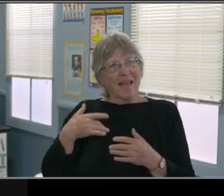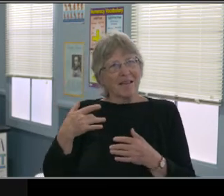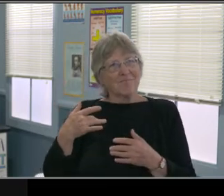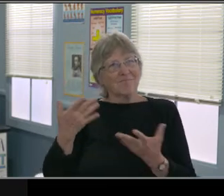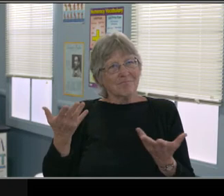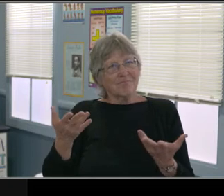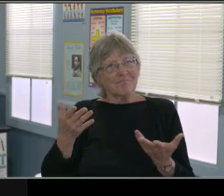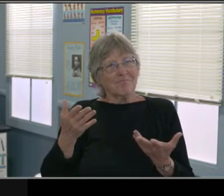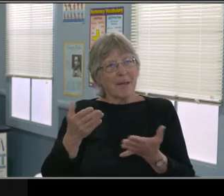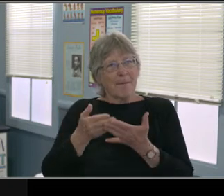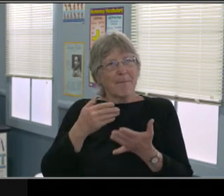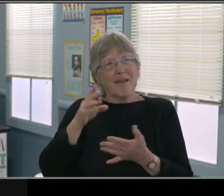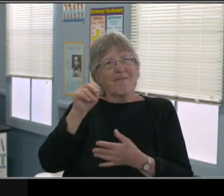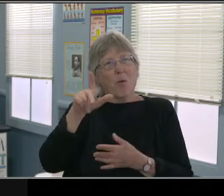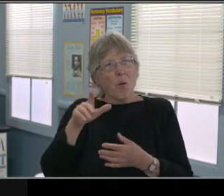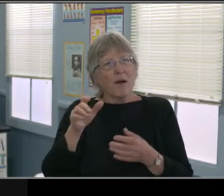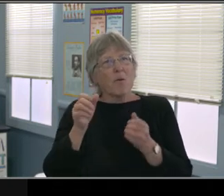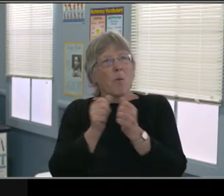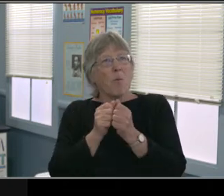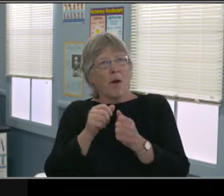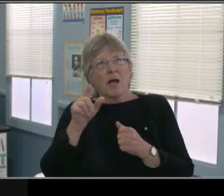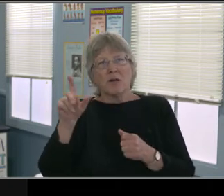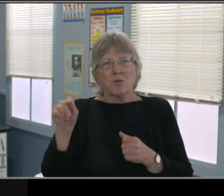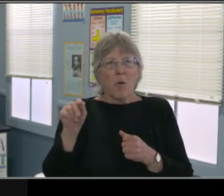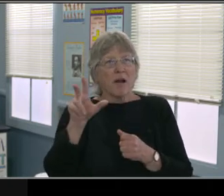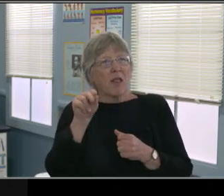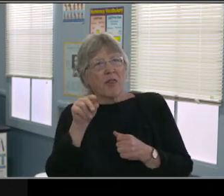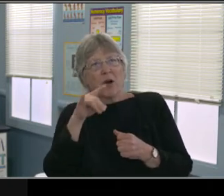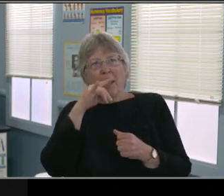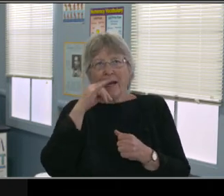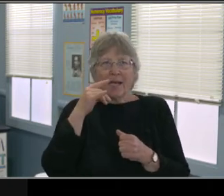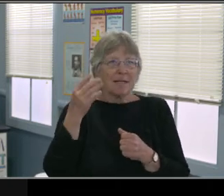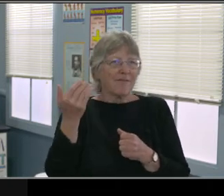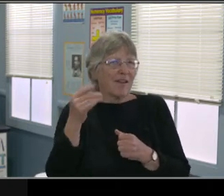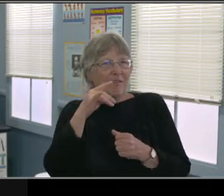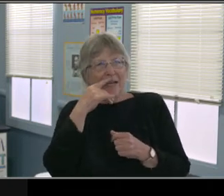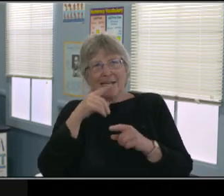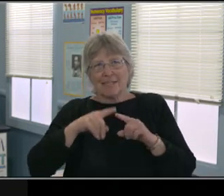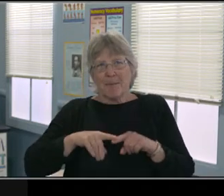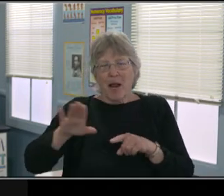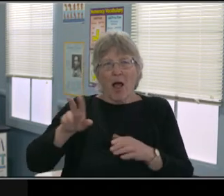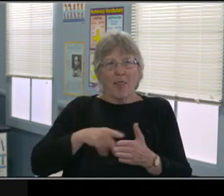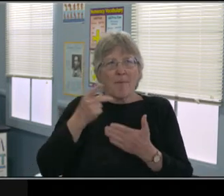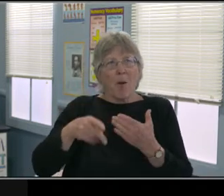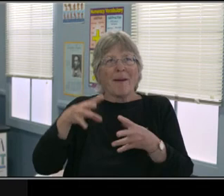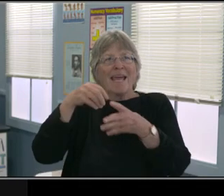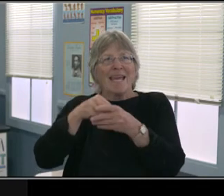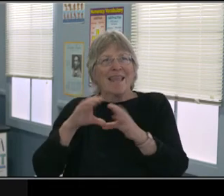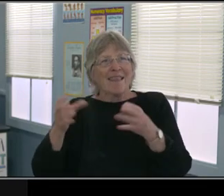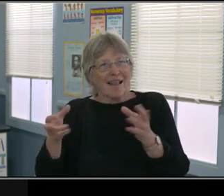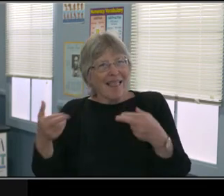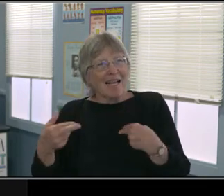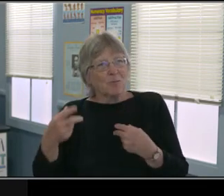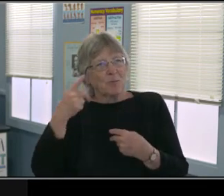Obviously that has a major impact on the relationships at home. And a lot of kids are having a hard time